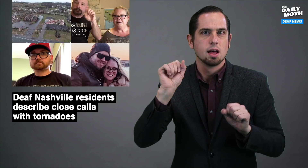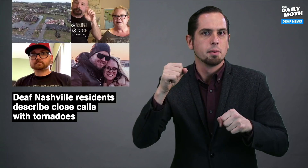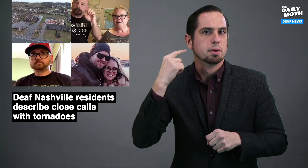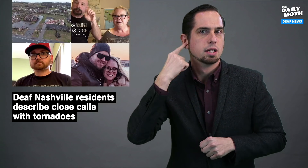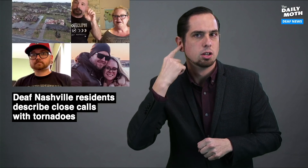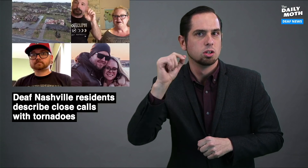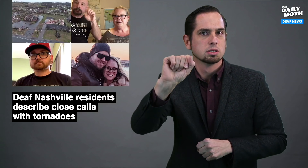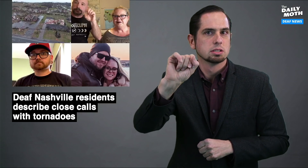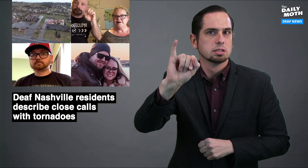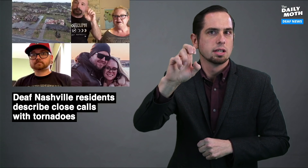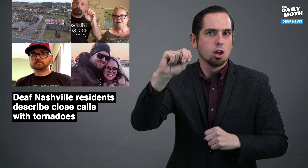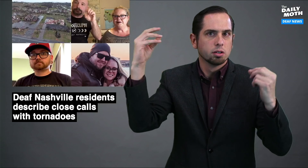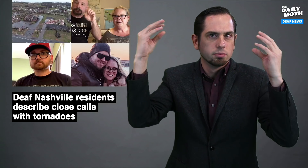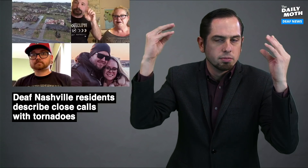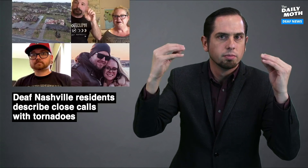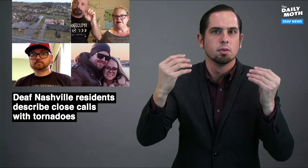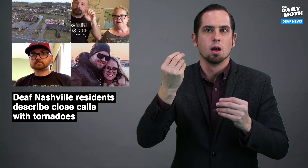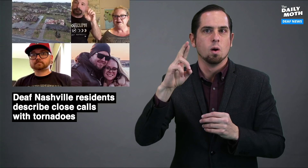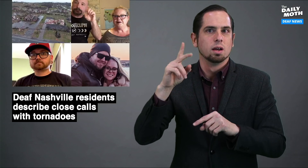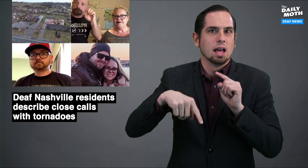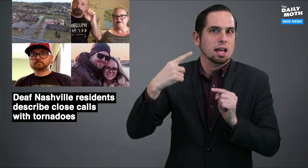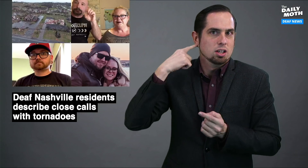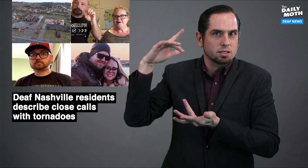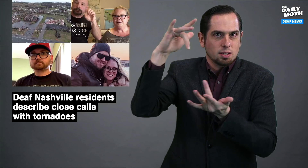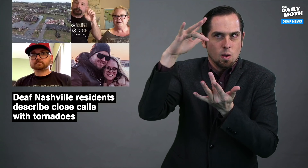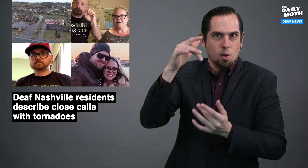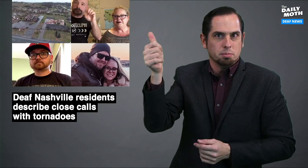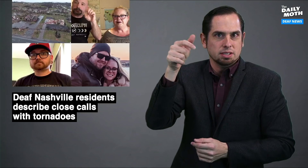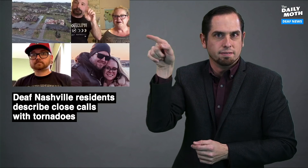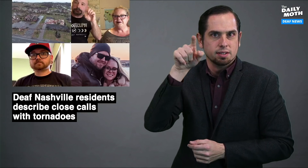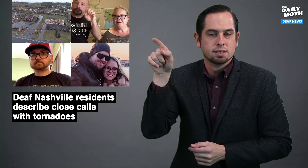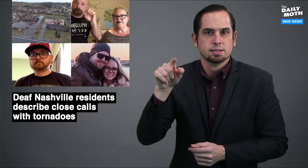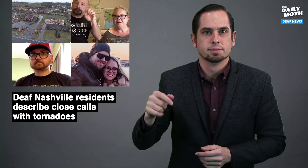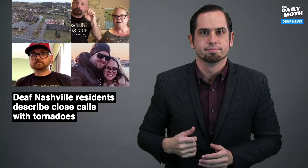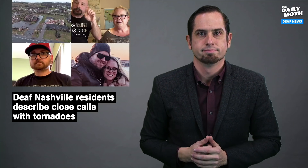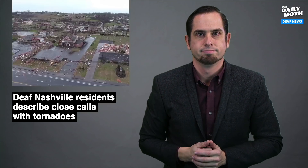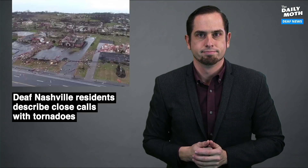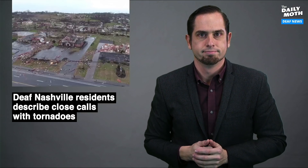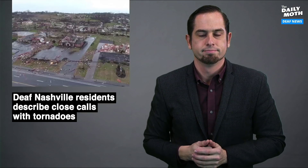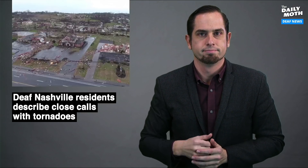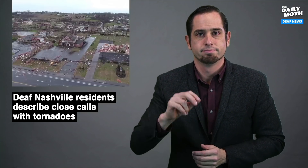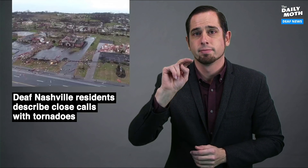an inability to hear sirens or the tornadoes themselves.